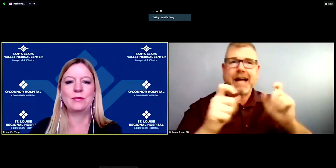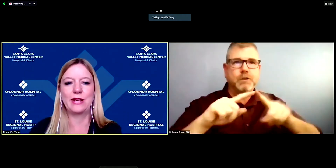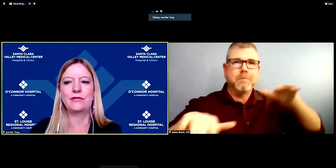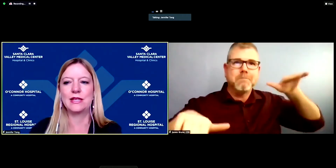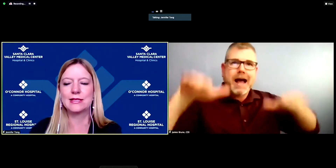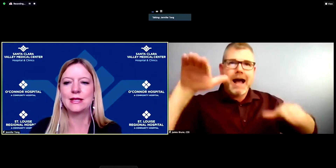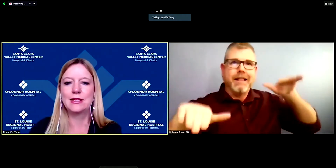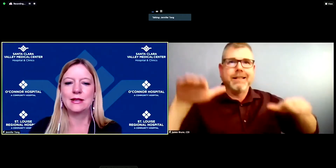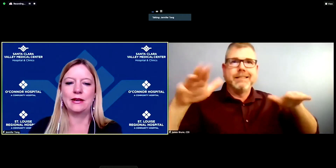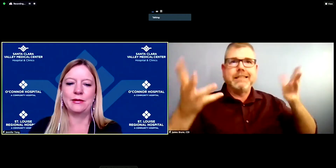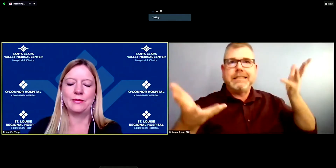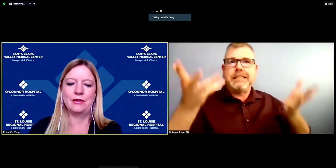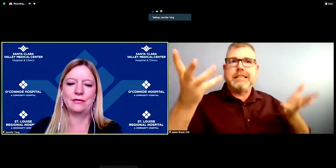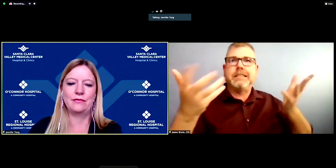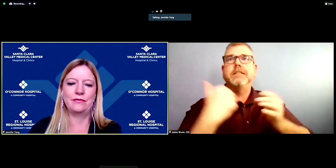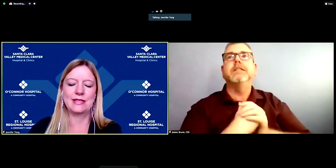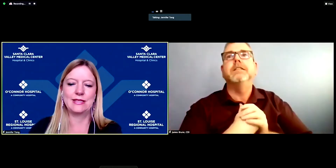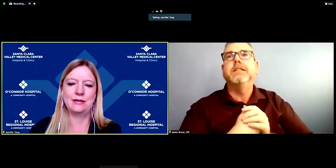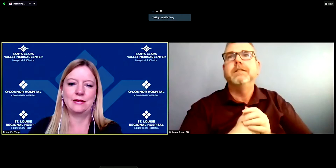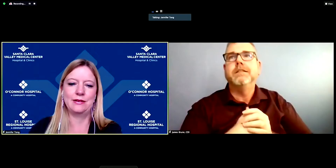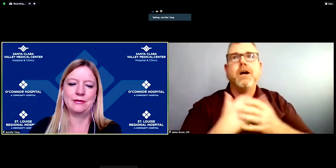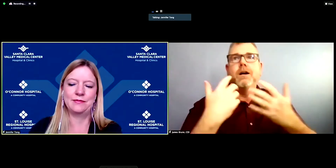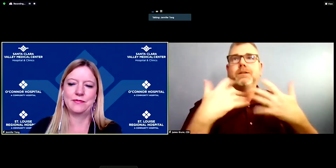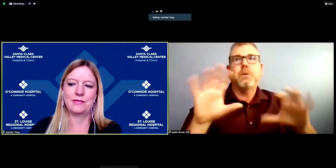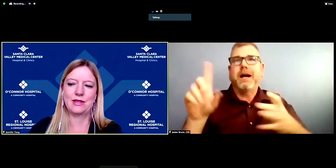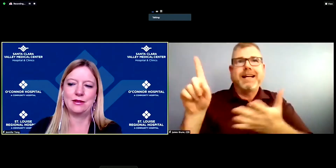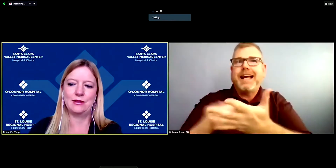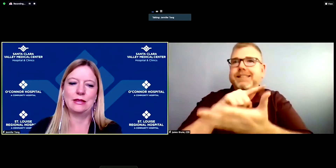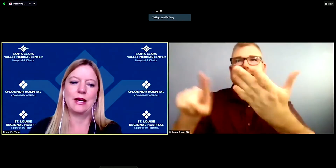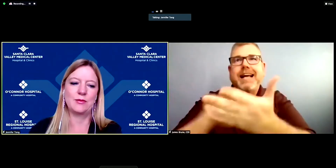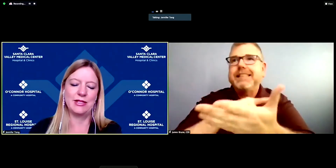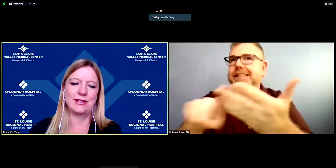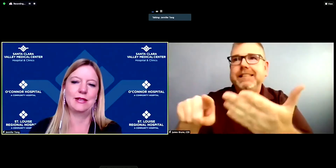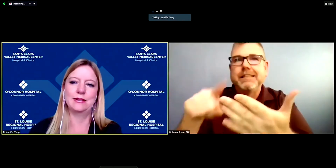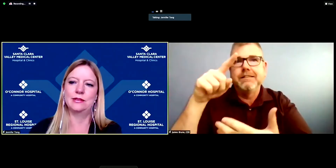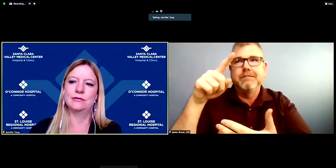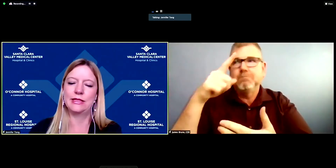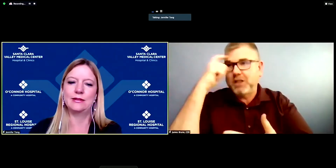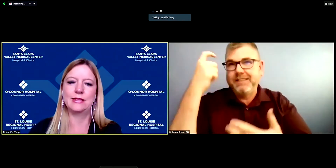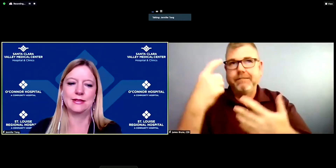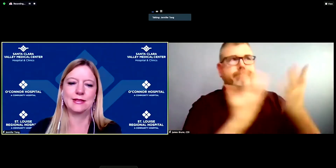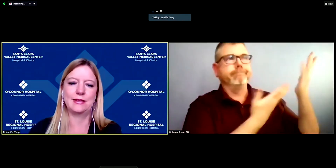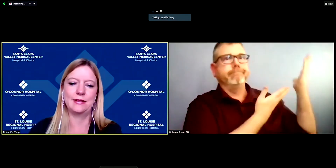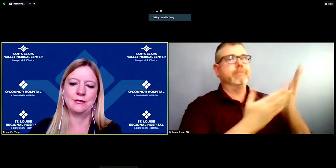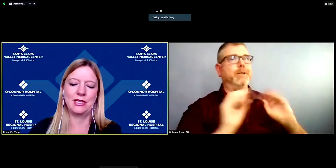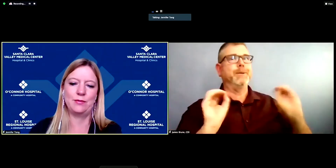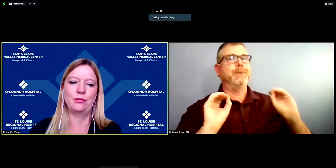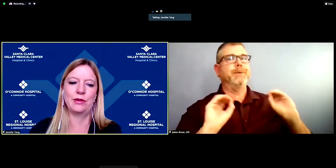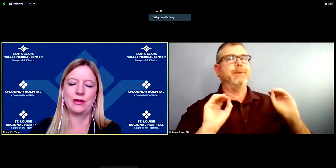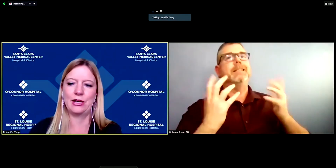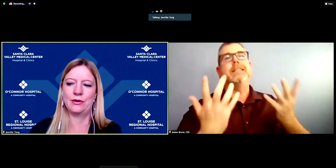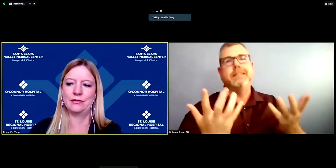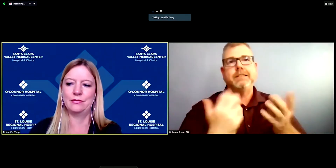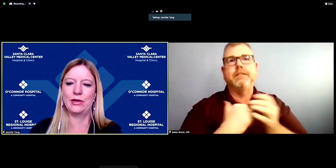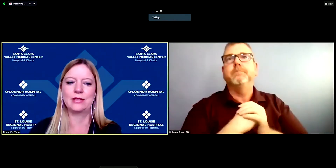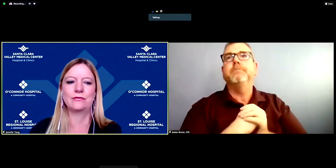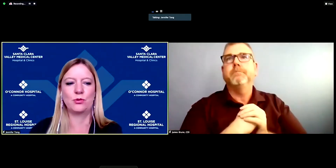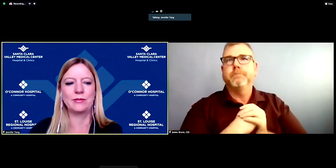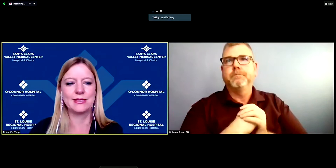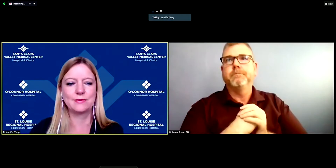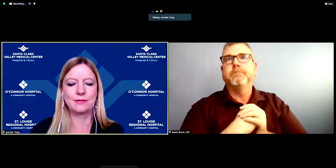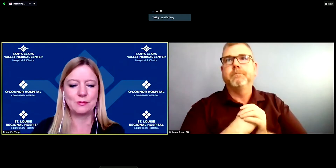might face, um if vaccine allotment and delivery doesn't um keep up with our rate of appointments.